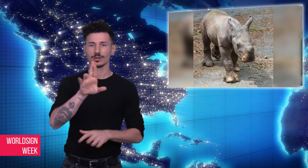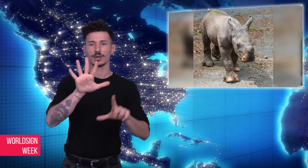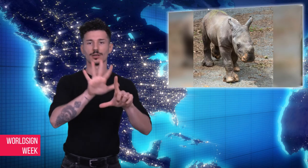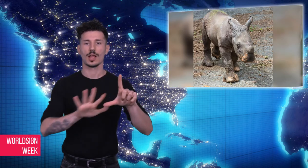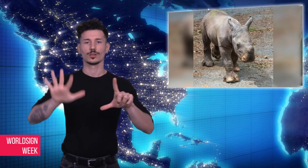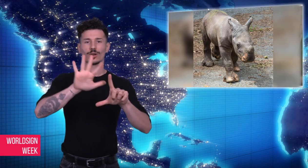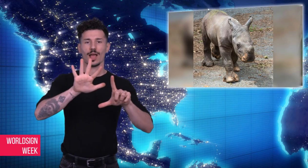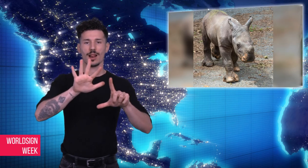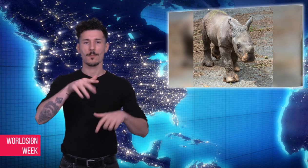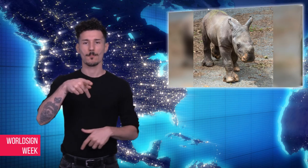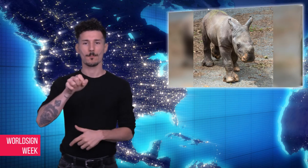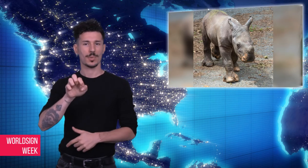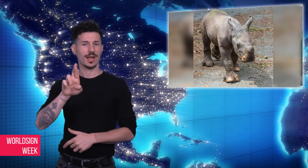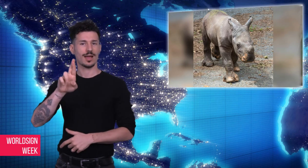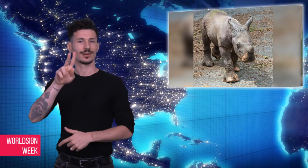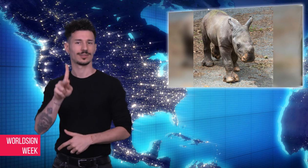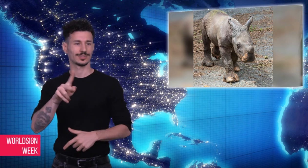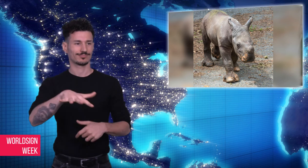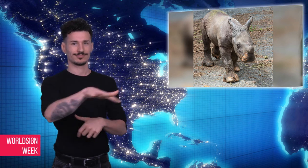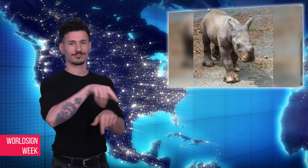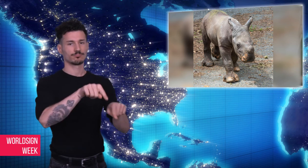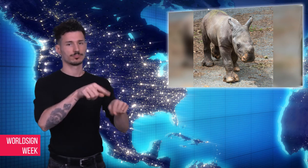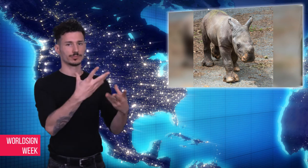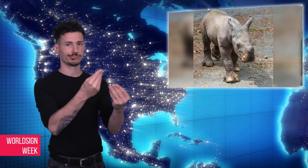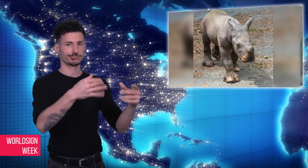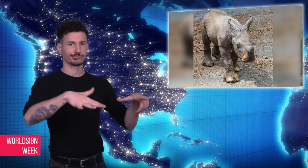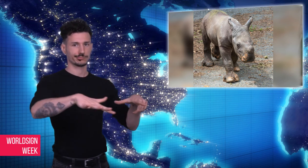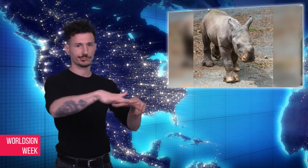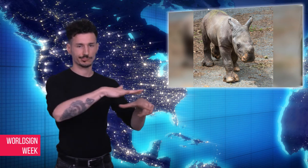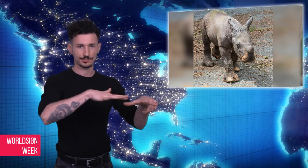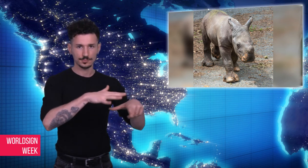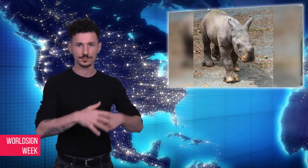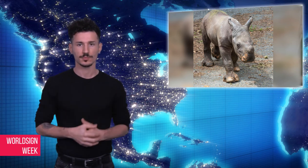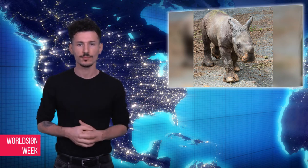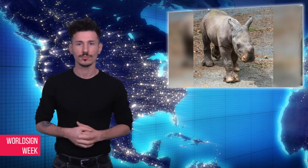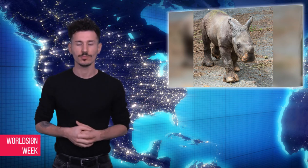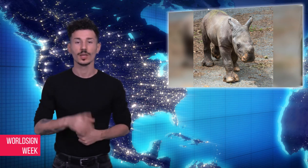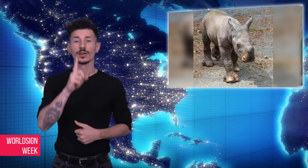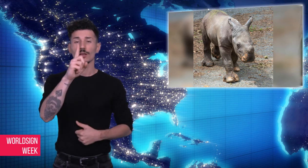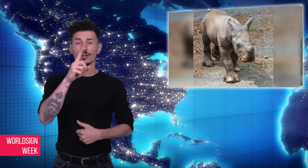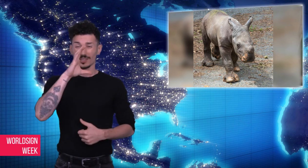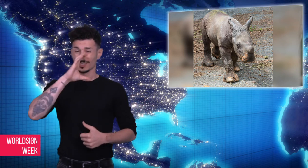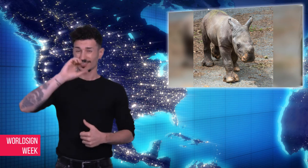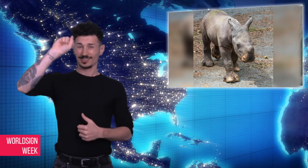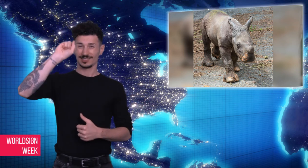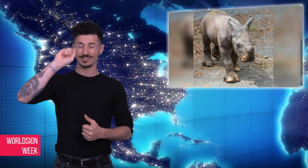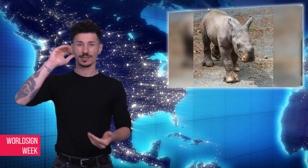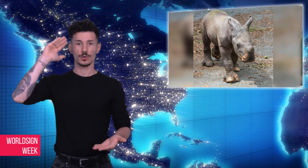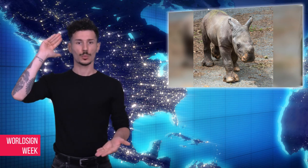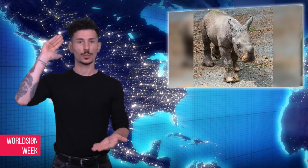decrease of killings is result of efforts by authorities to